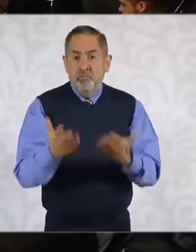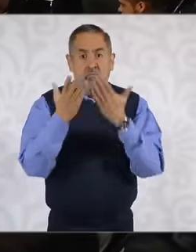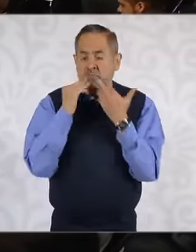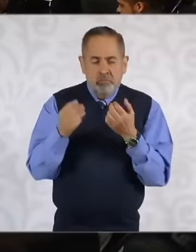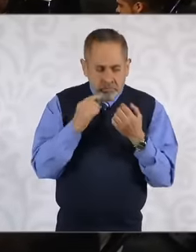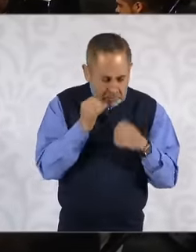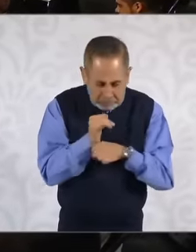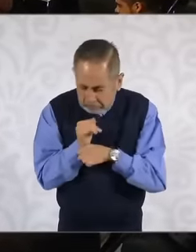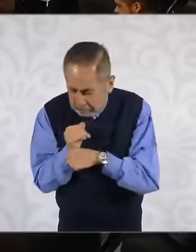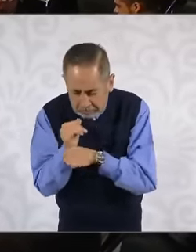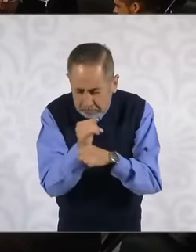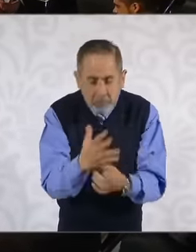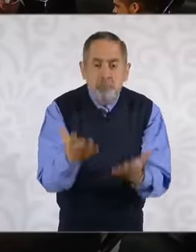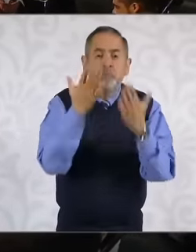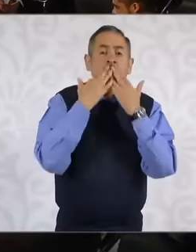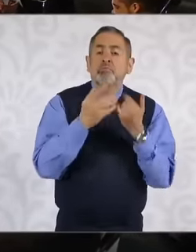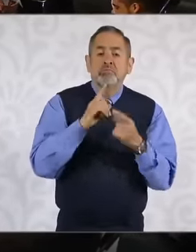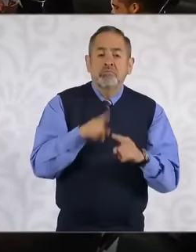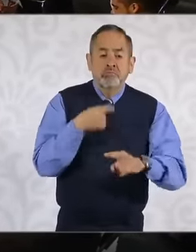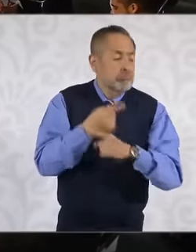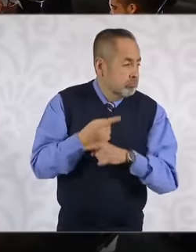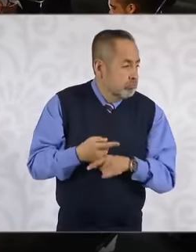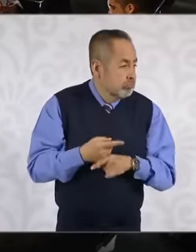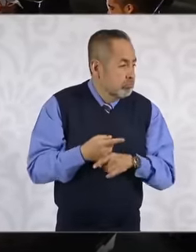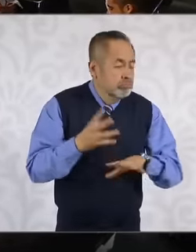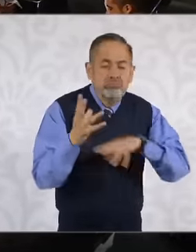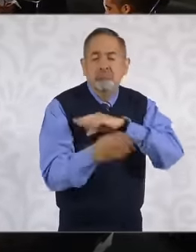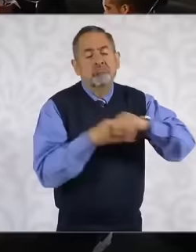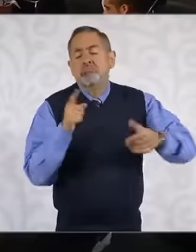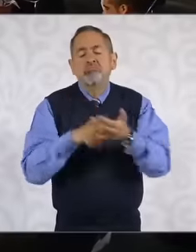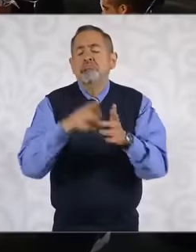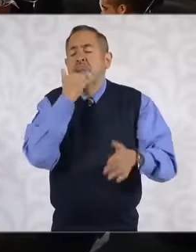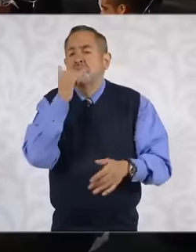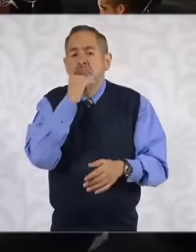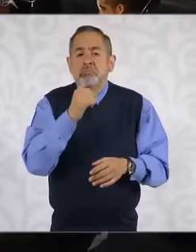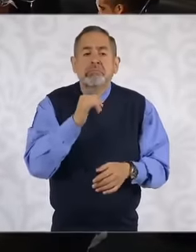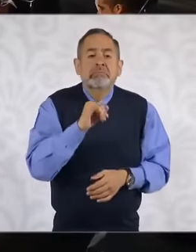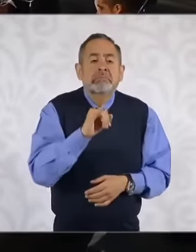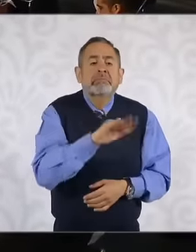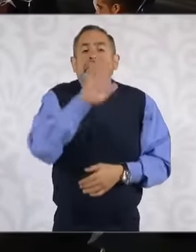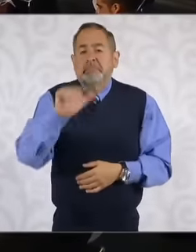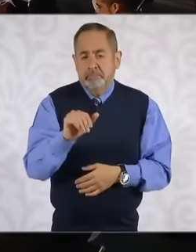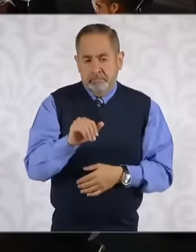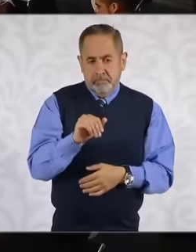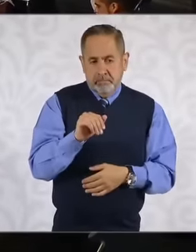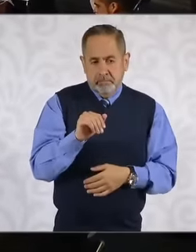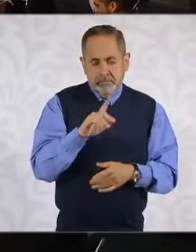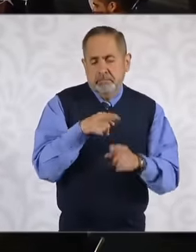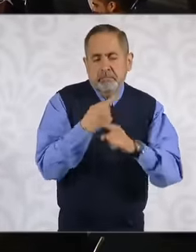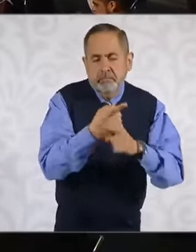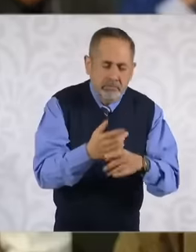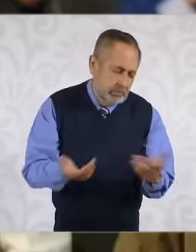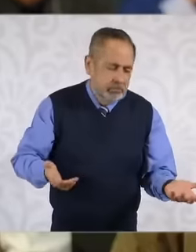such a crime did not exist. Oh, I want to reclassify the crime as an attempt. of rape Let me also share with you